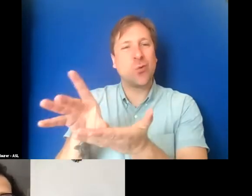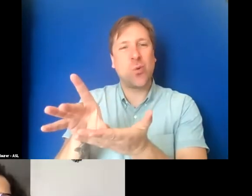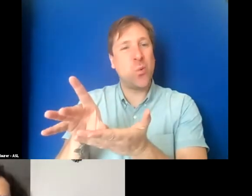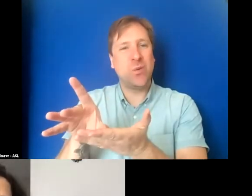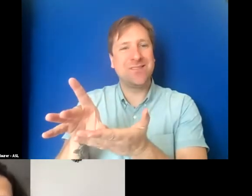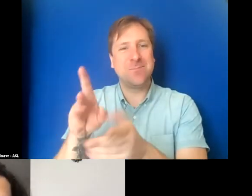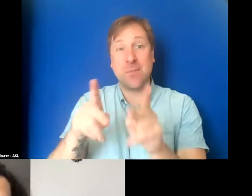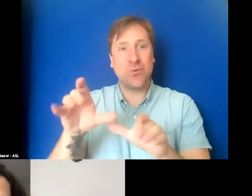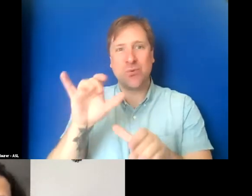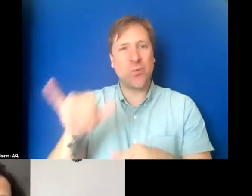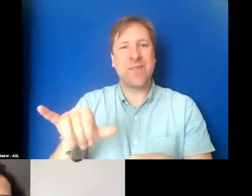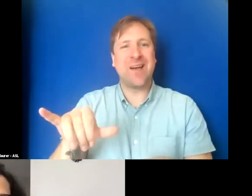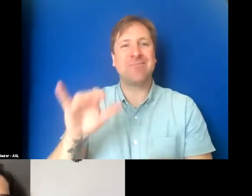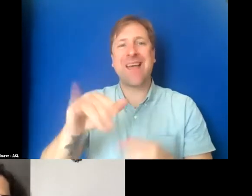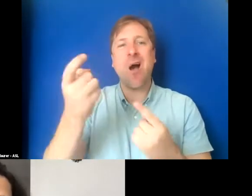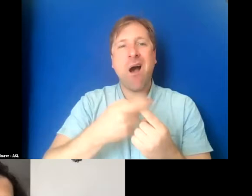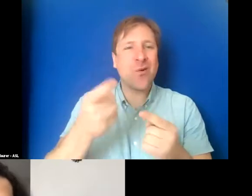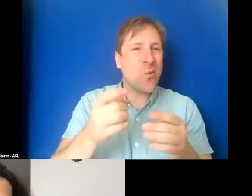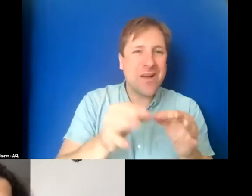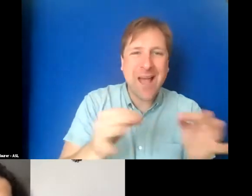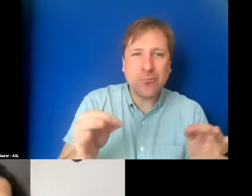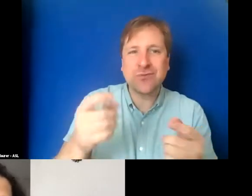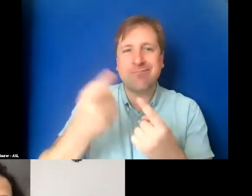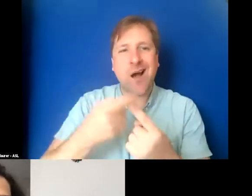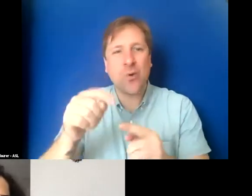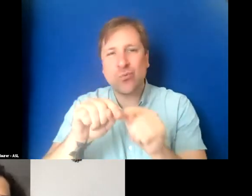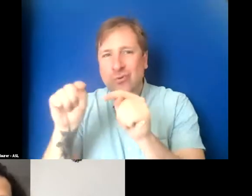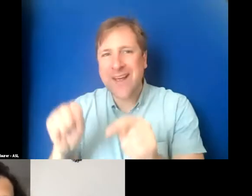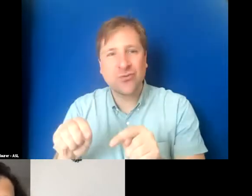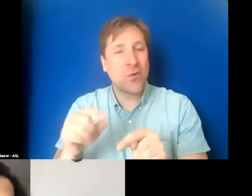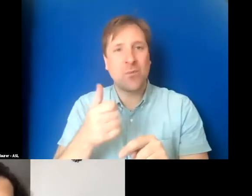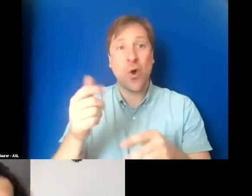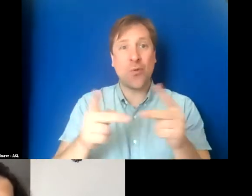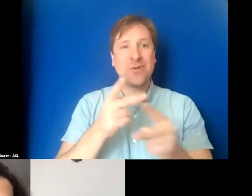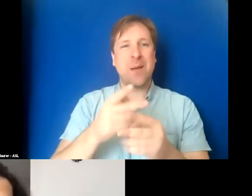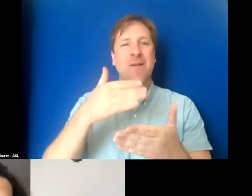Slapping on auto captions, auto transcript, or other kind of budget work.